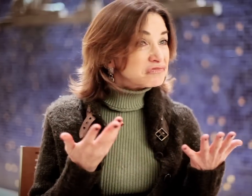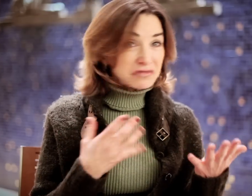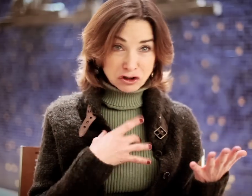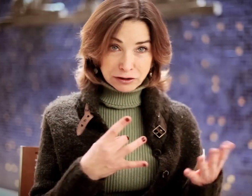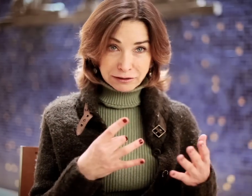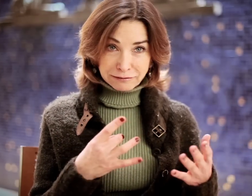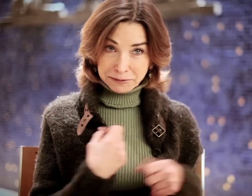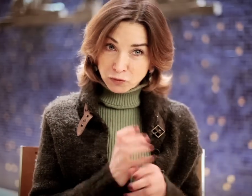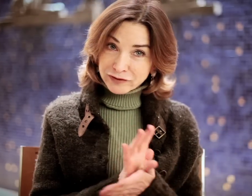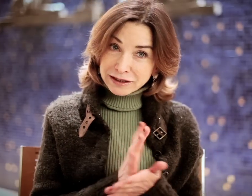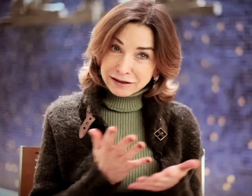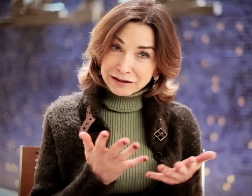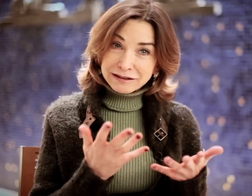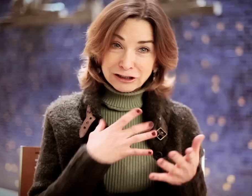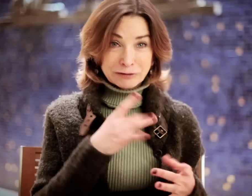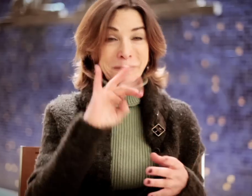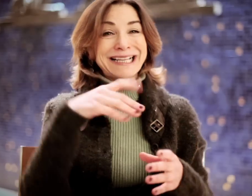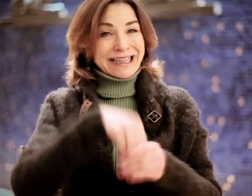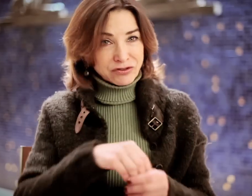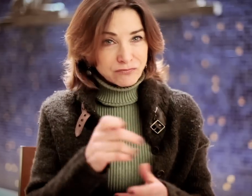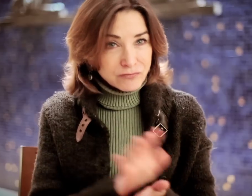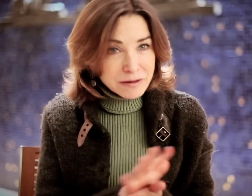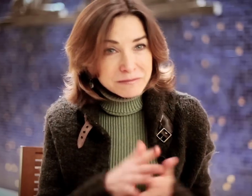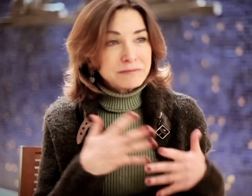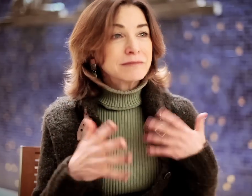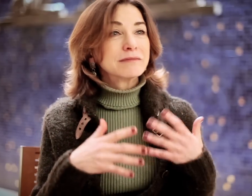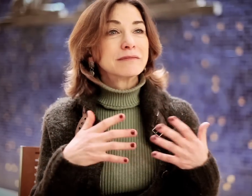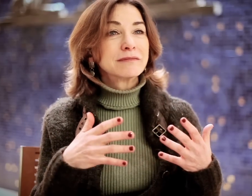We asked them if they would like to make a film-- if they would like to be in the film.